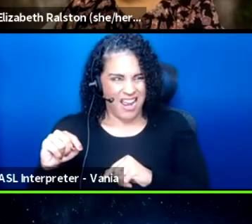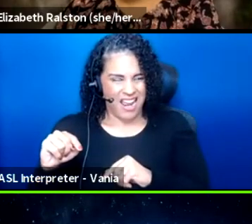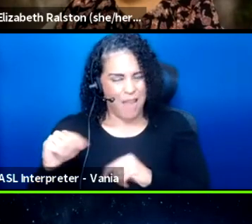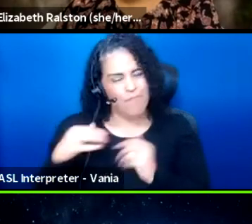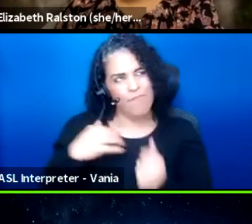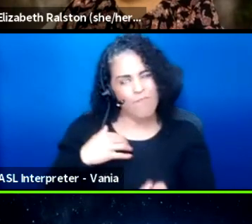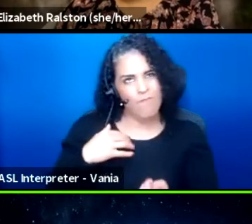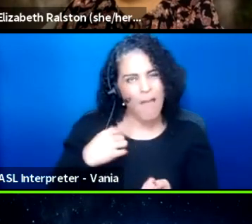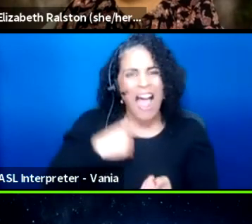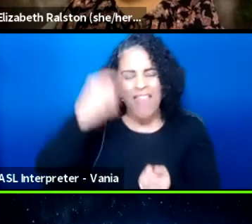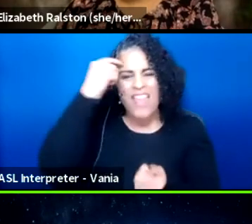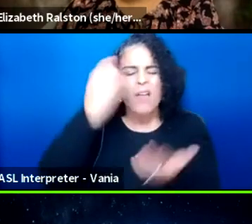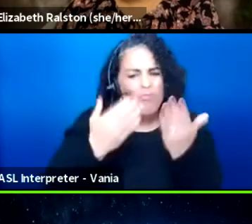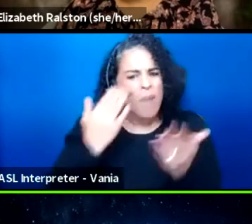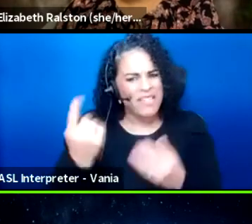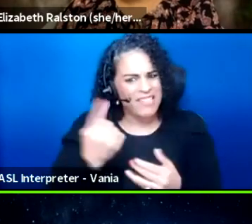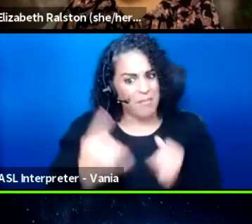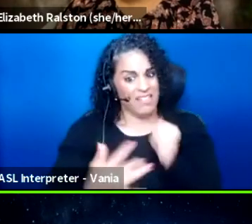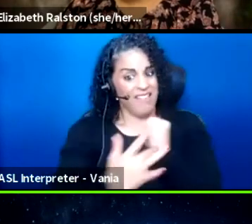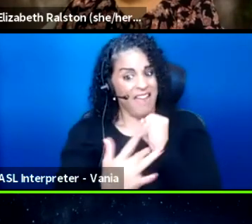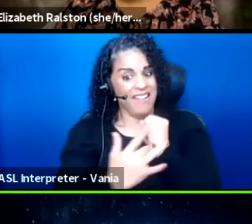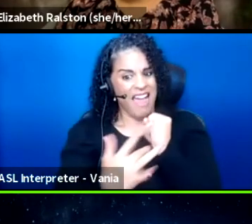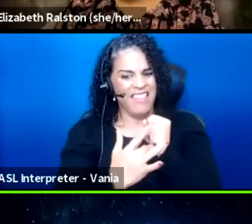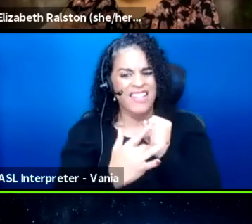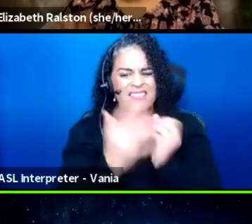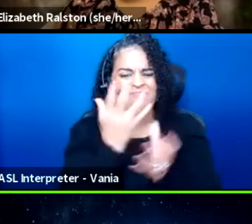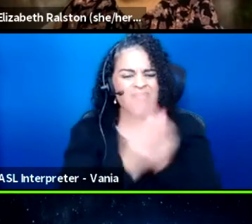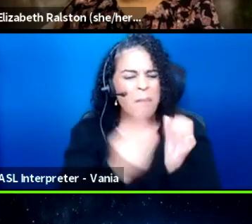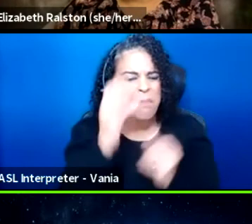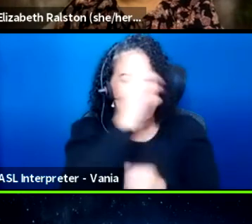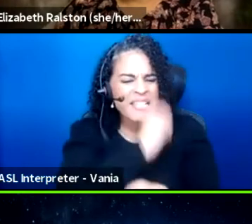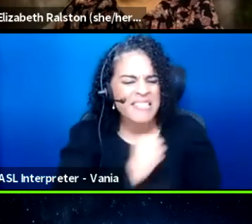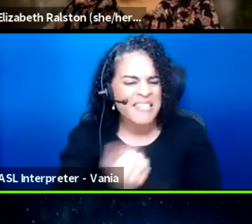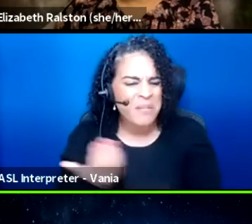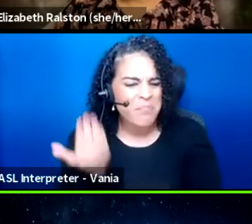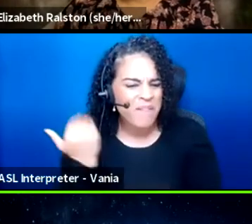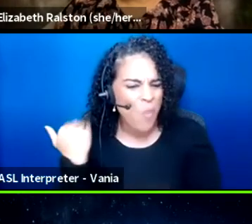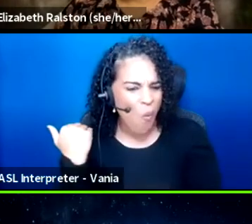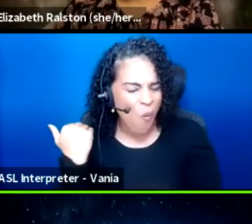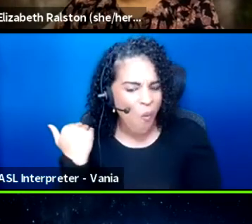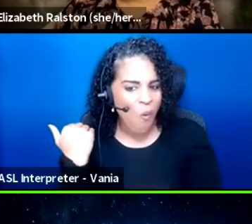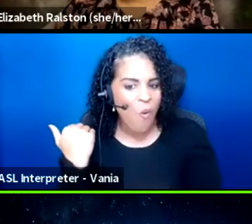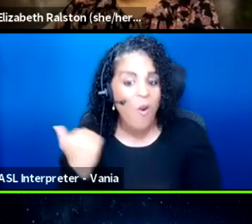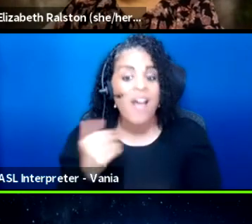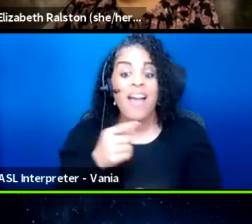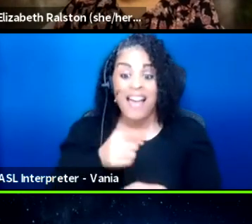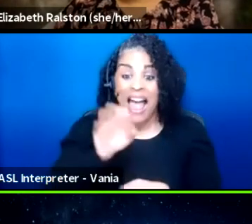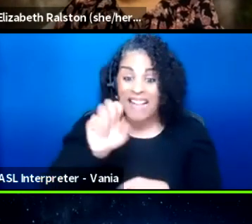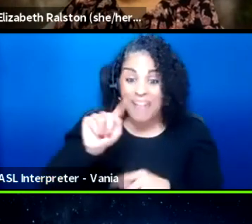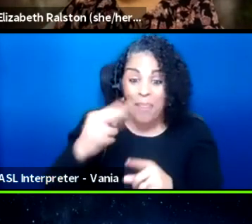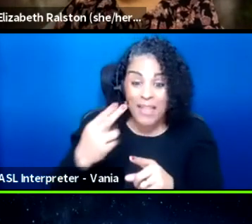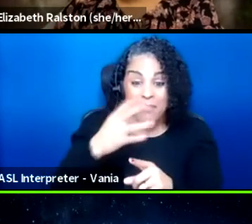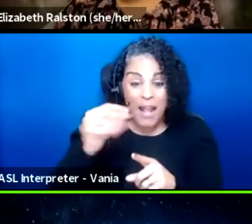it's probably something that technology was missing before, because, as Elizabeth and others have stated,